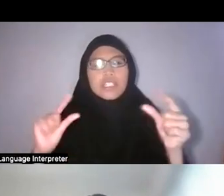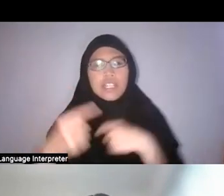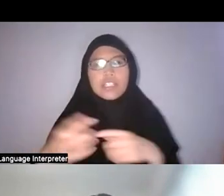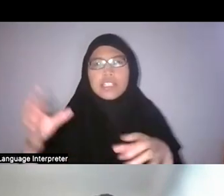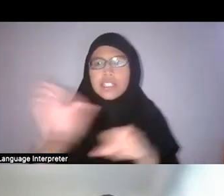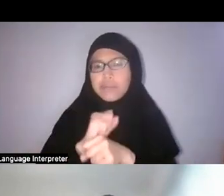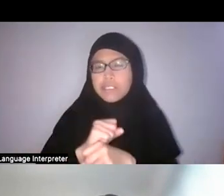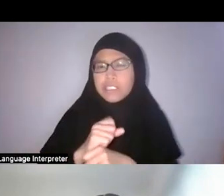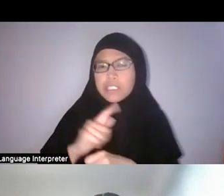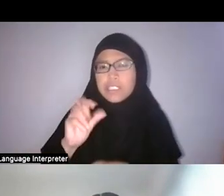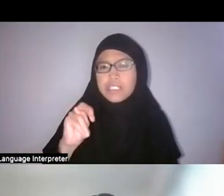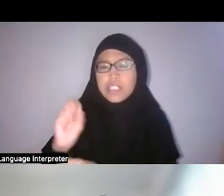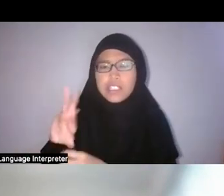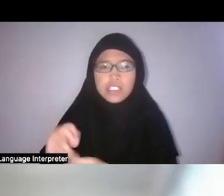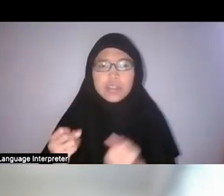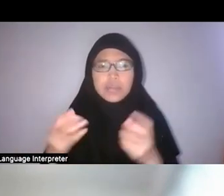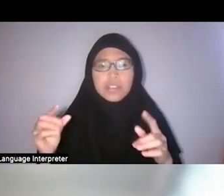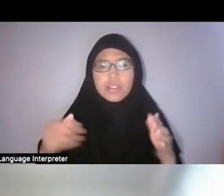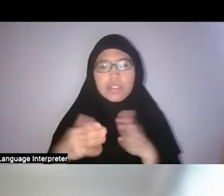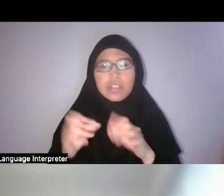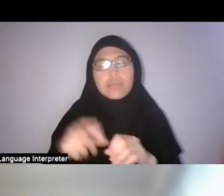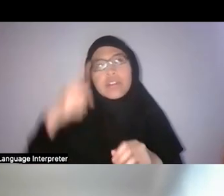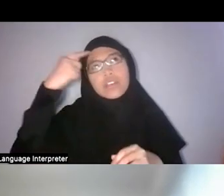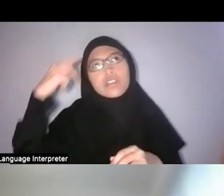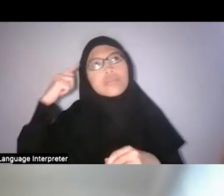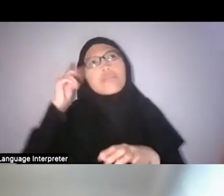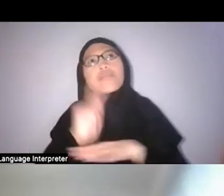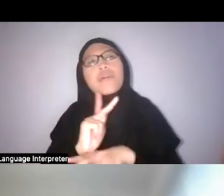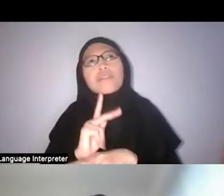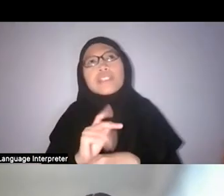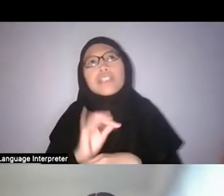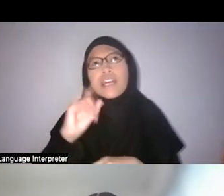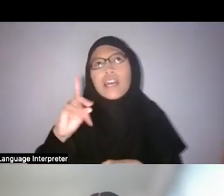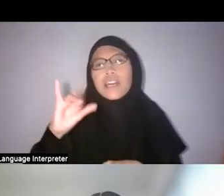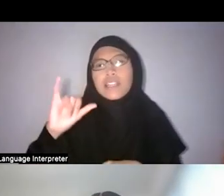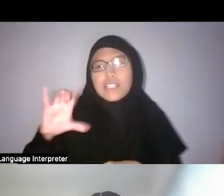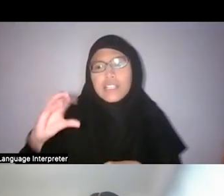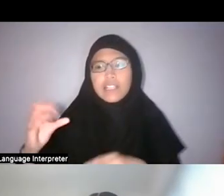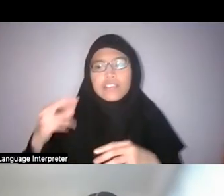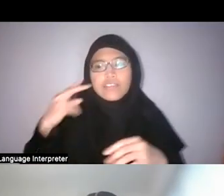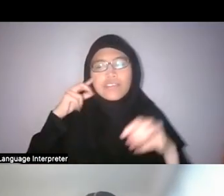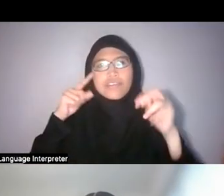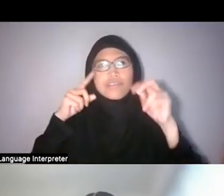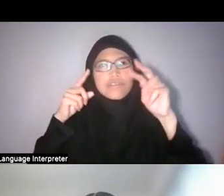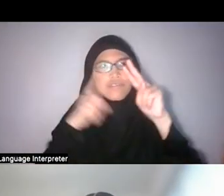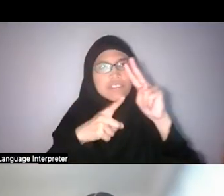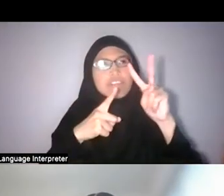because what it’s promising is this kind of idyllic vision of nature and being able to exist in harmony with it,